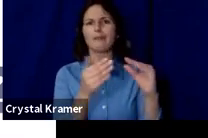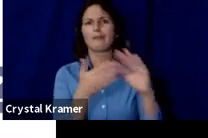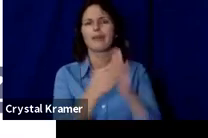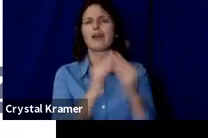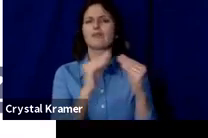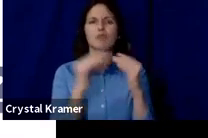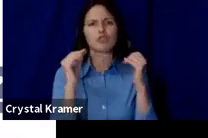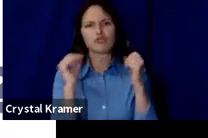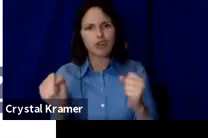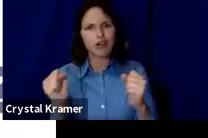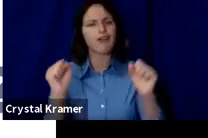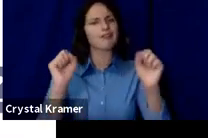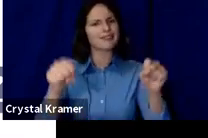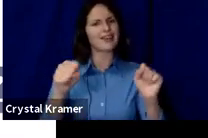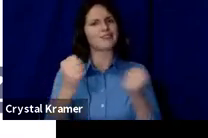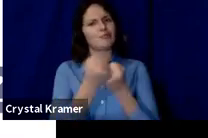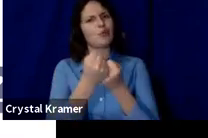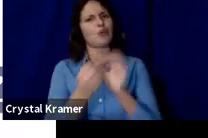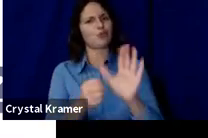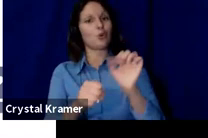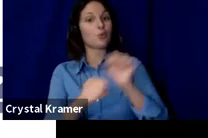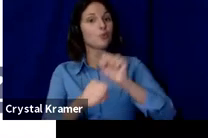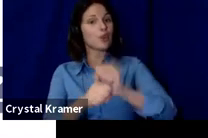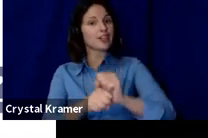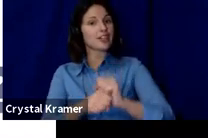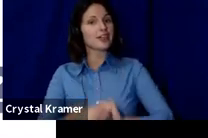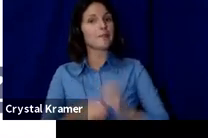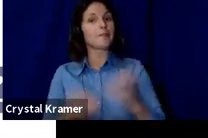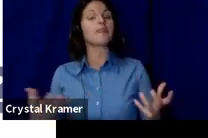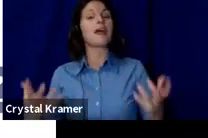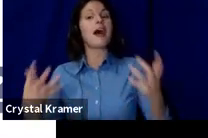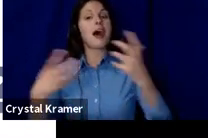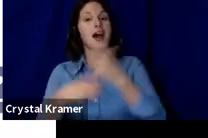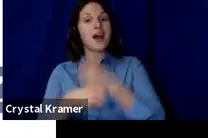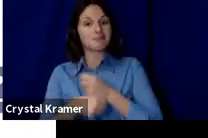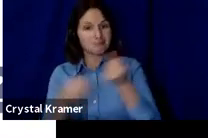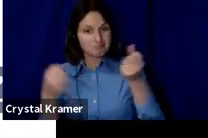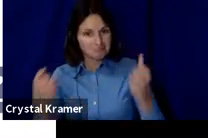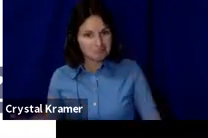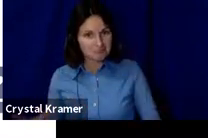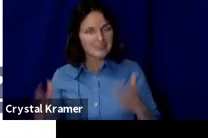With that, I would like to thank you all for giving us your time this evening.